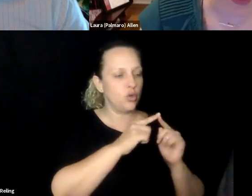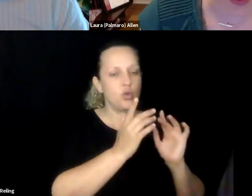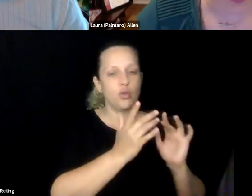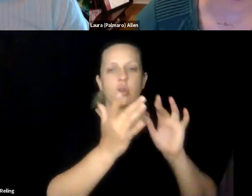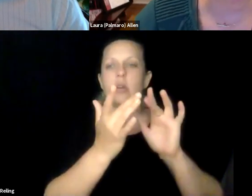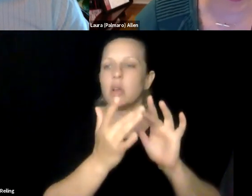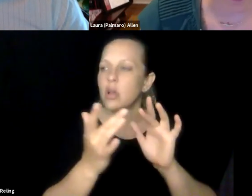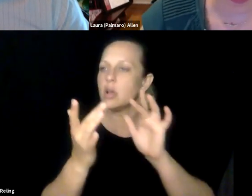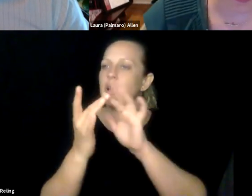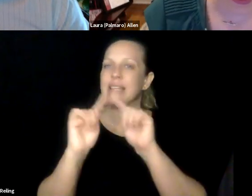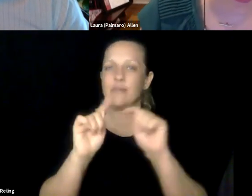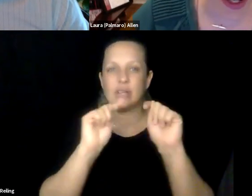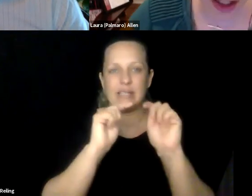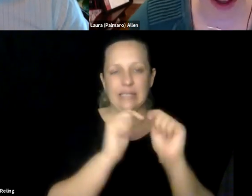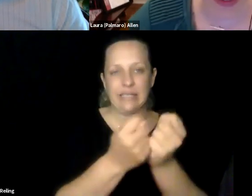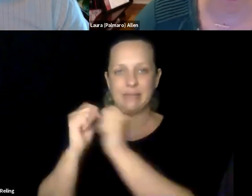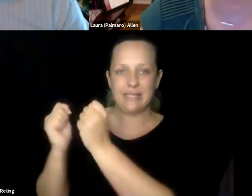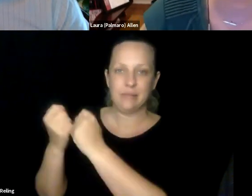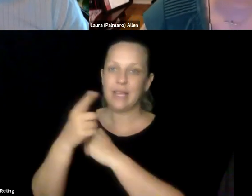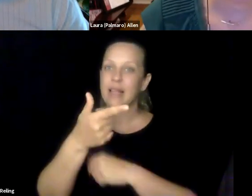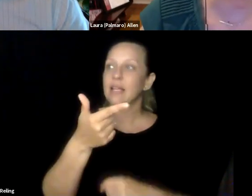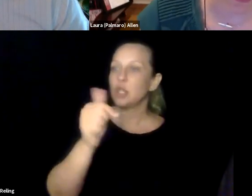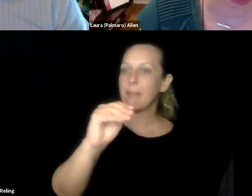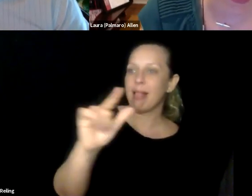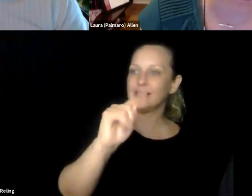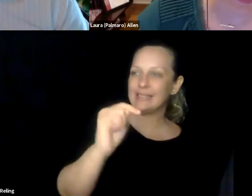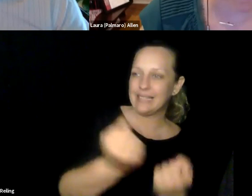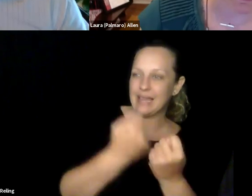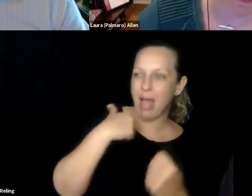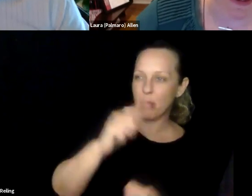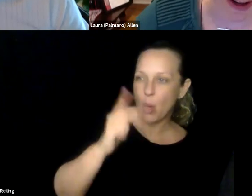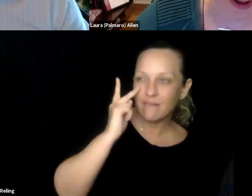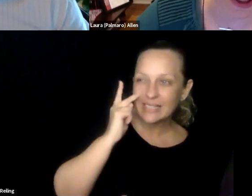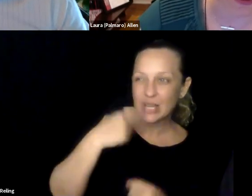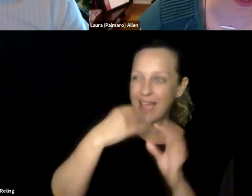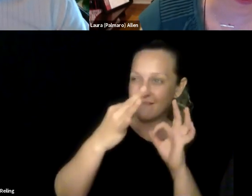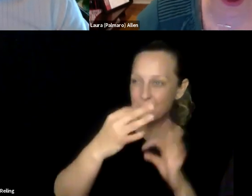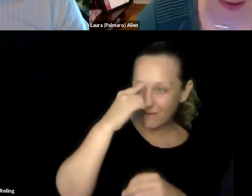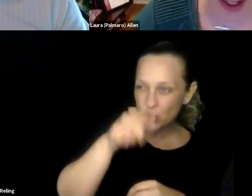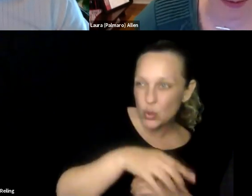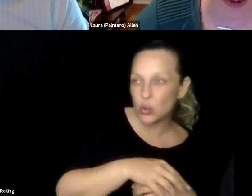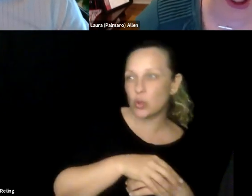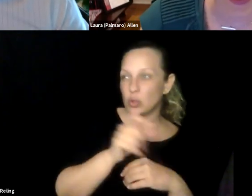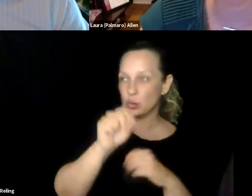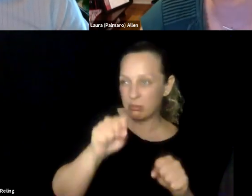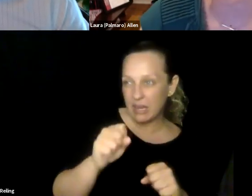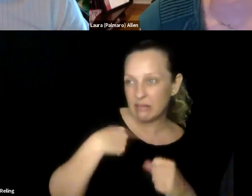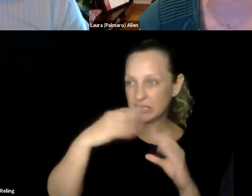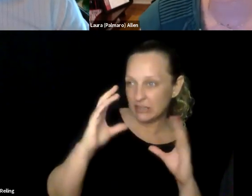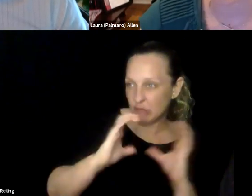advertising and marketing sales strategies. I started to sort of just reach out to different teams, for example, I'd reach out, G mail